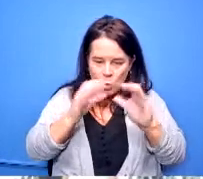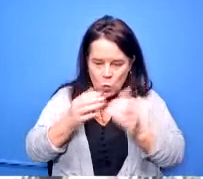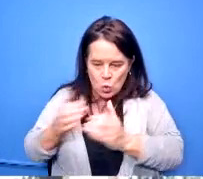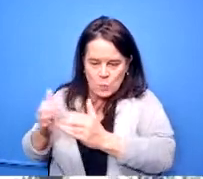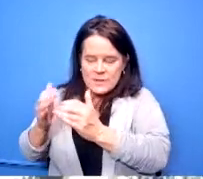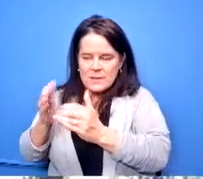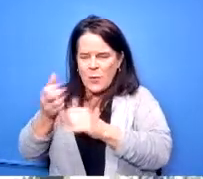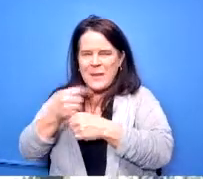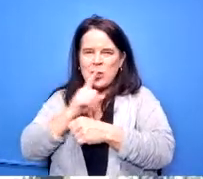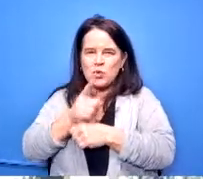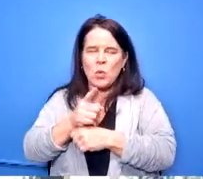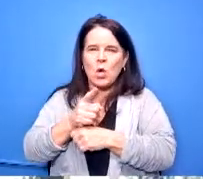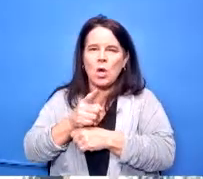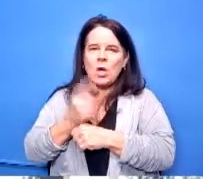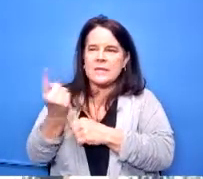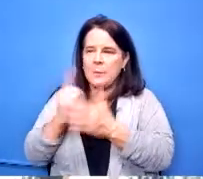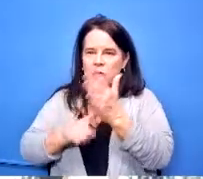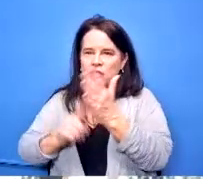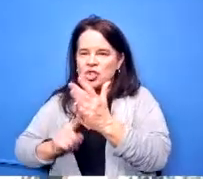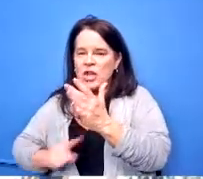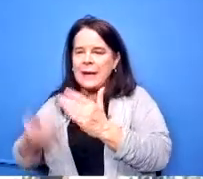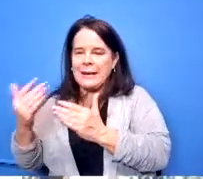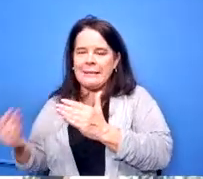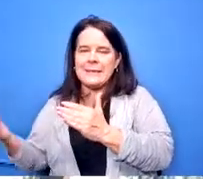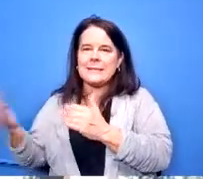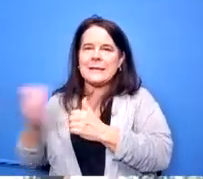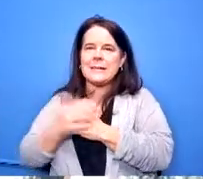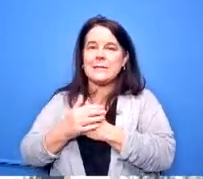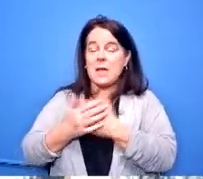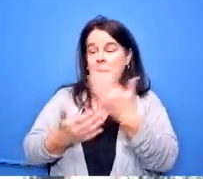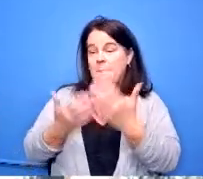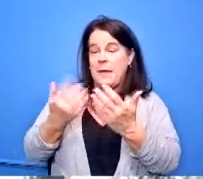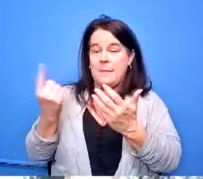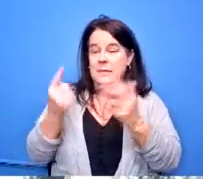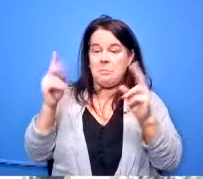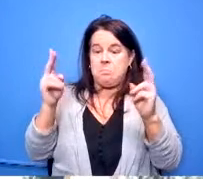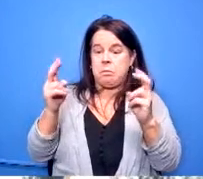someone that's uh that's listed as a general trades isn't doing plumbing right that'd be that'd